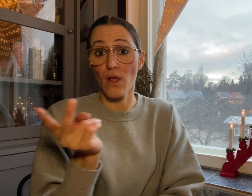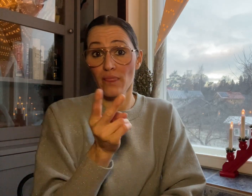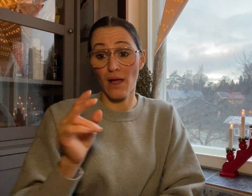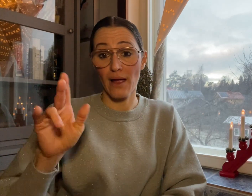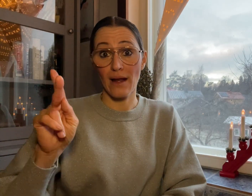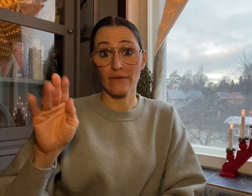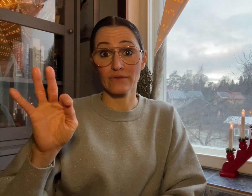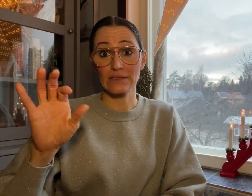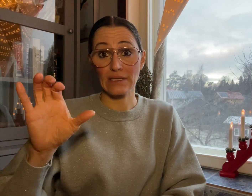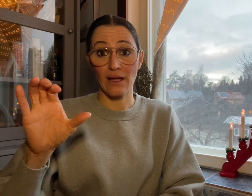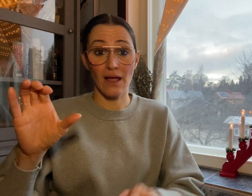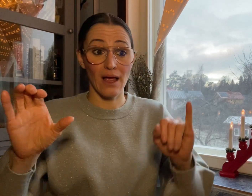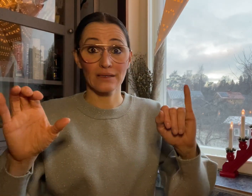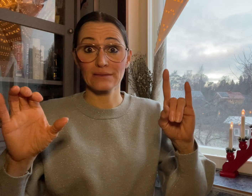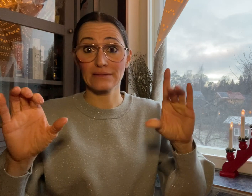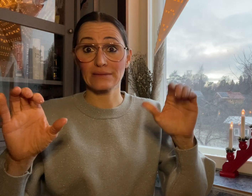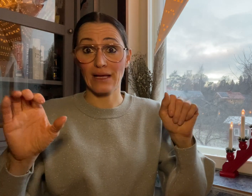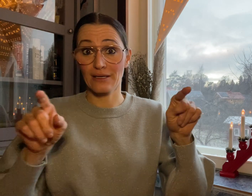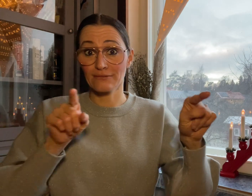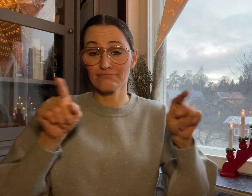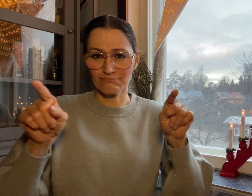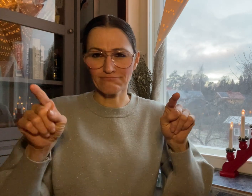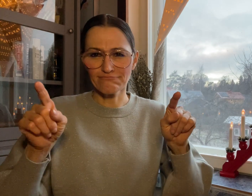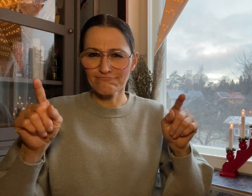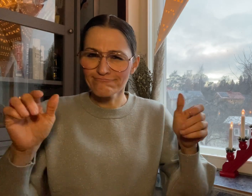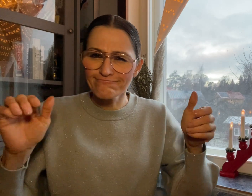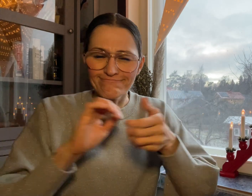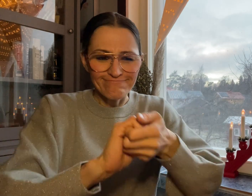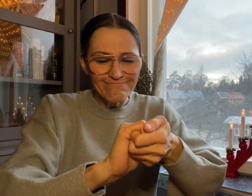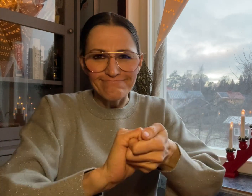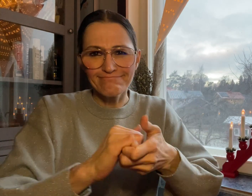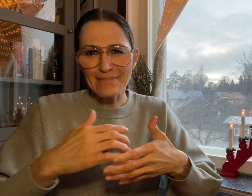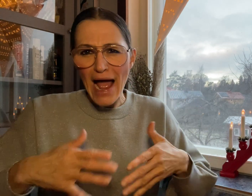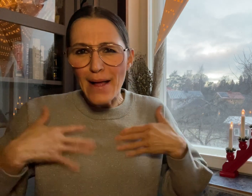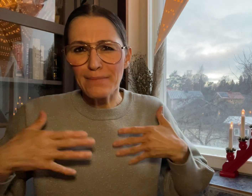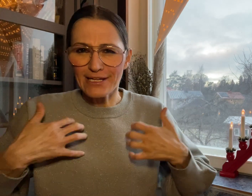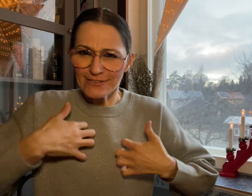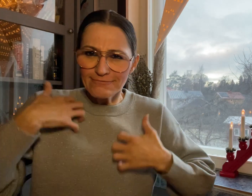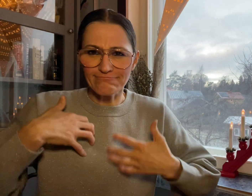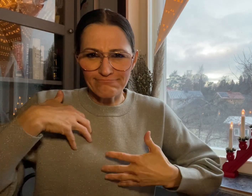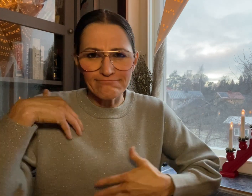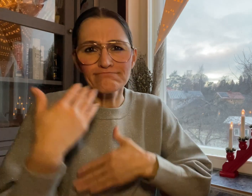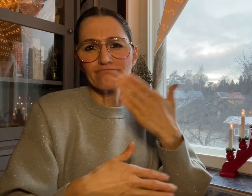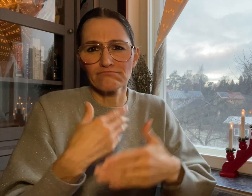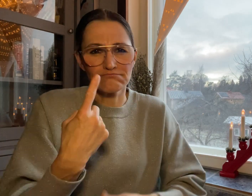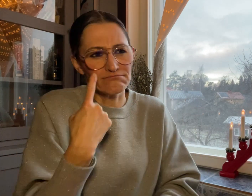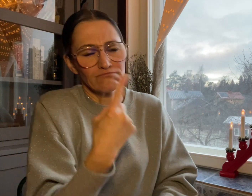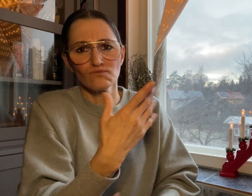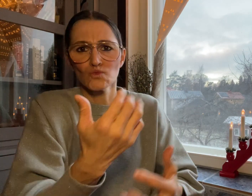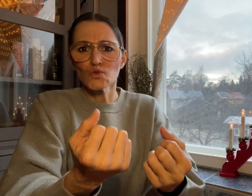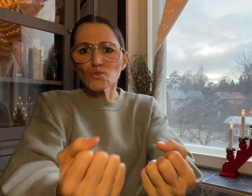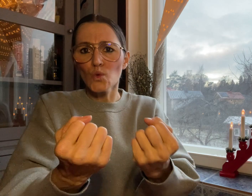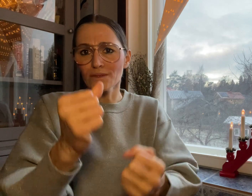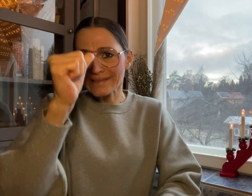Both KFC and IDCA are looking forward to a strong